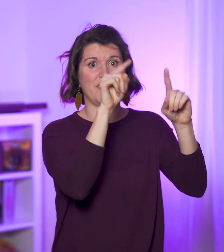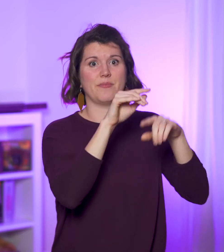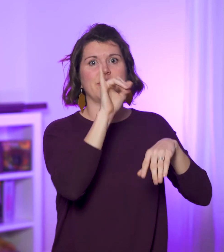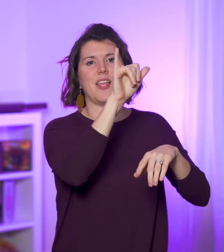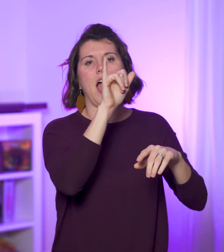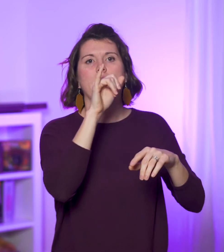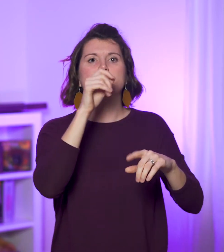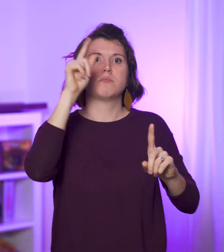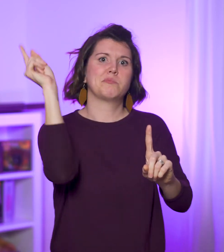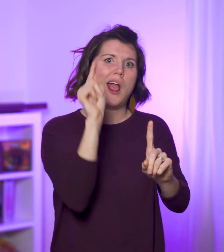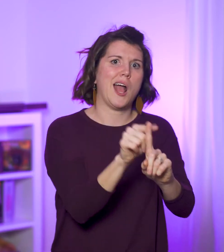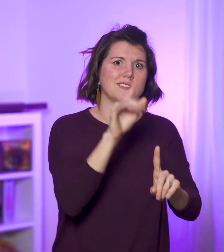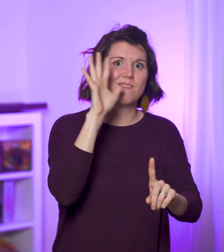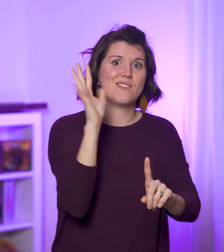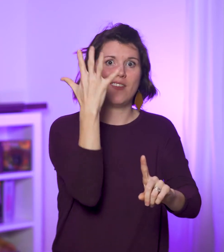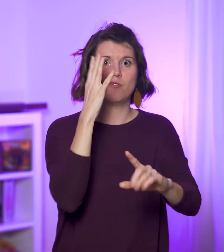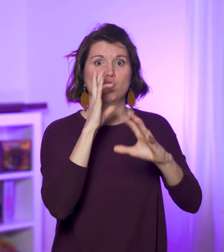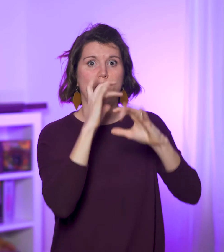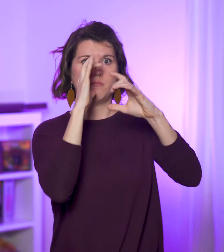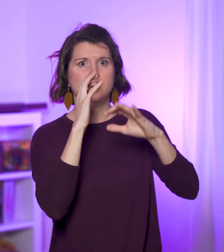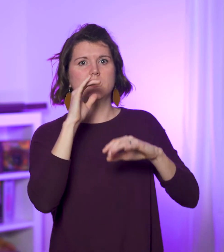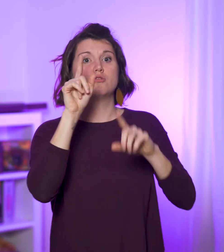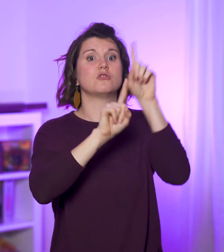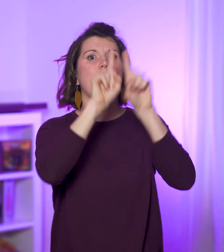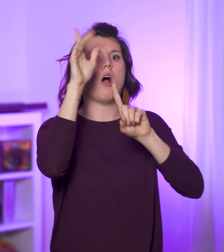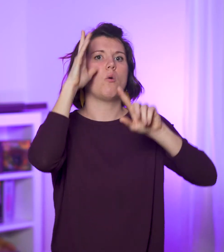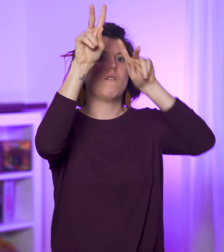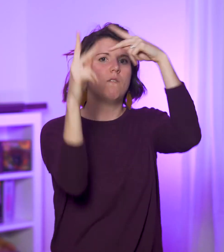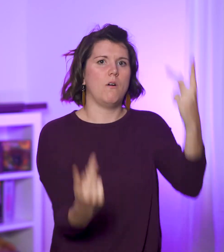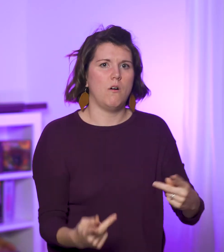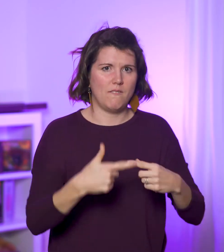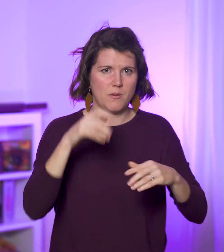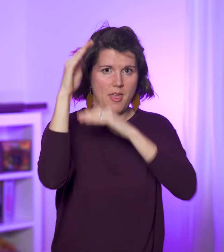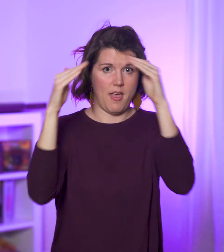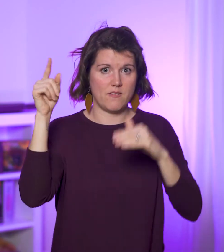At the blast of the fifth trumpet, a star falls from heaven;